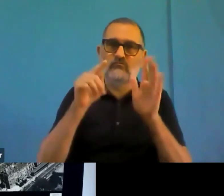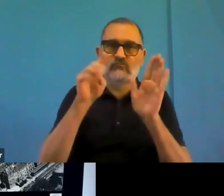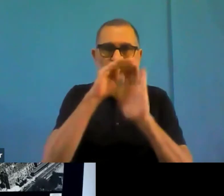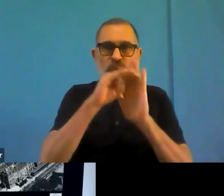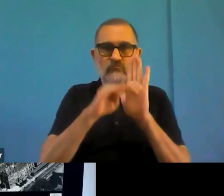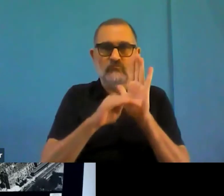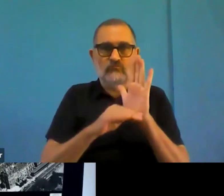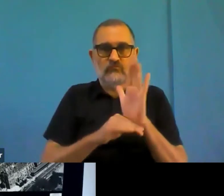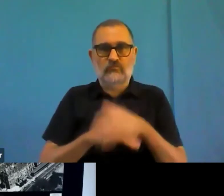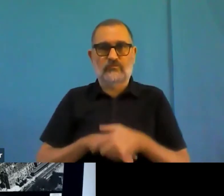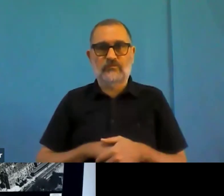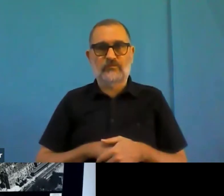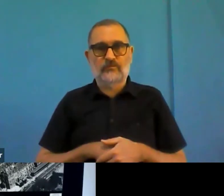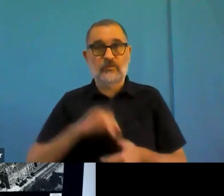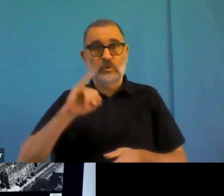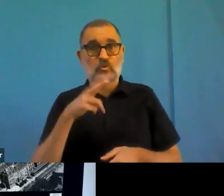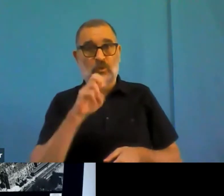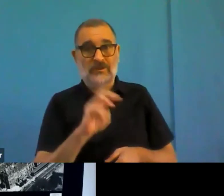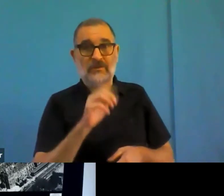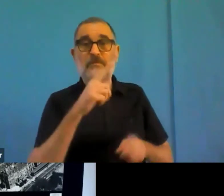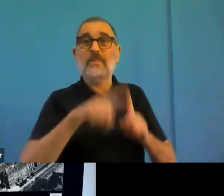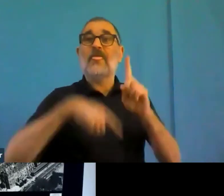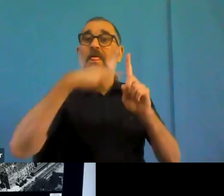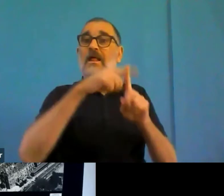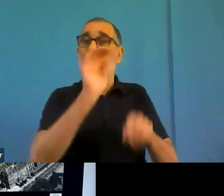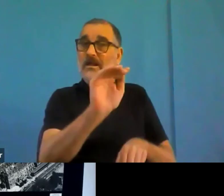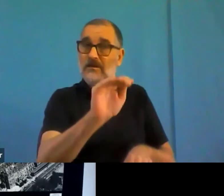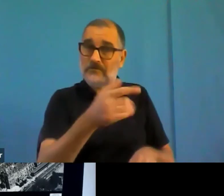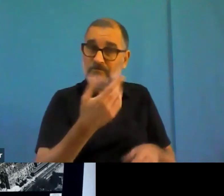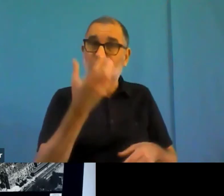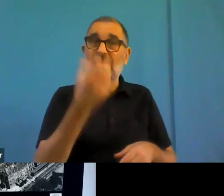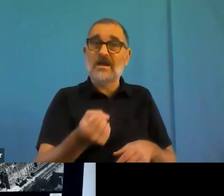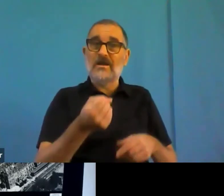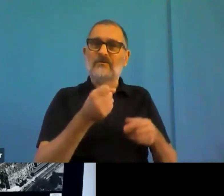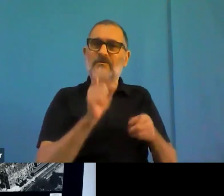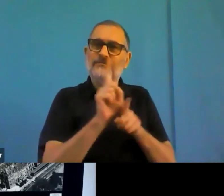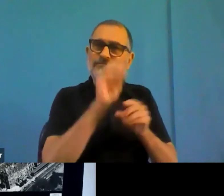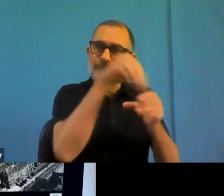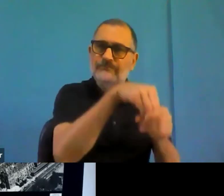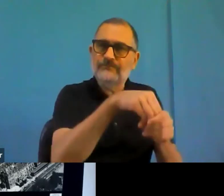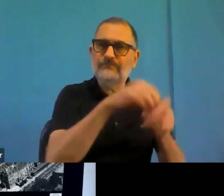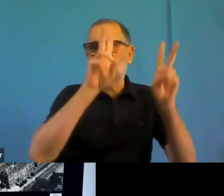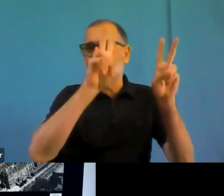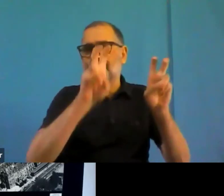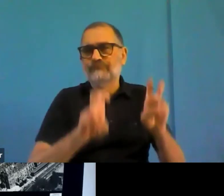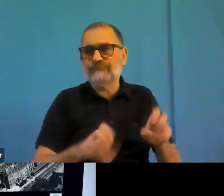isn't anything major going on that we're not aware of? Because it's always the unknown unknowns that can really knock you off course.